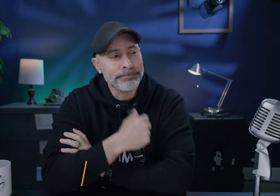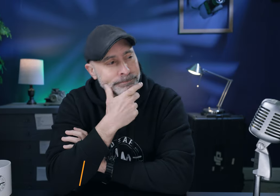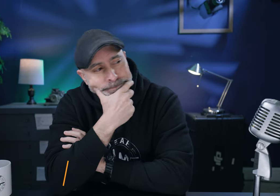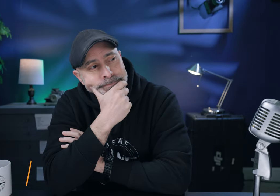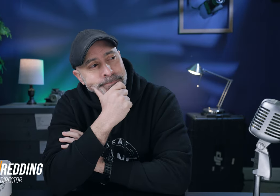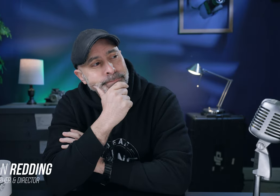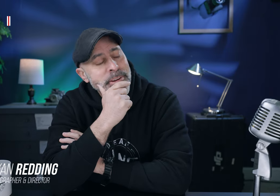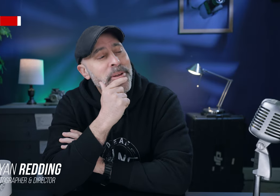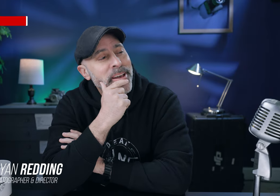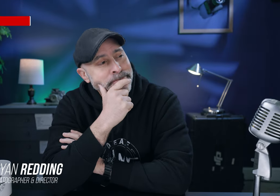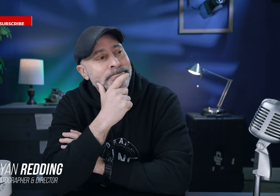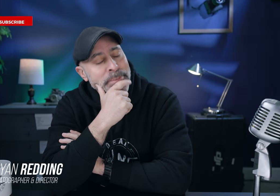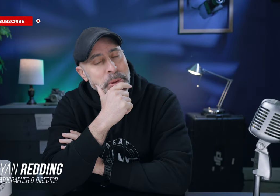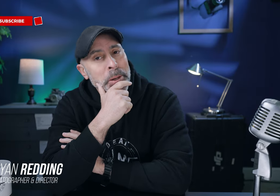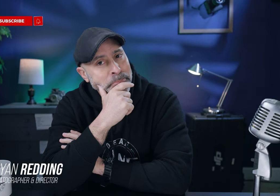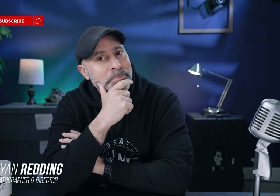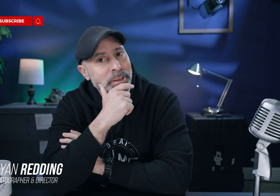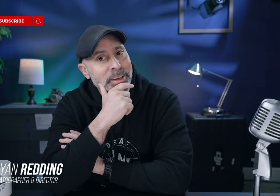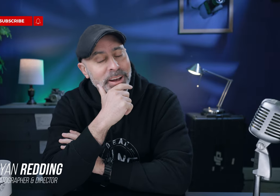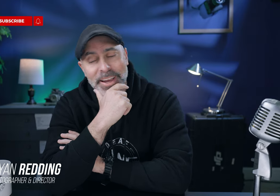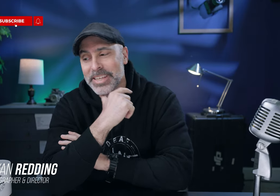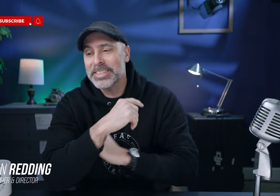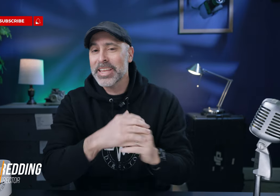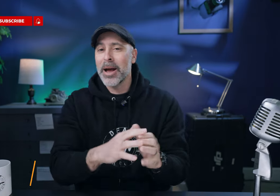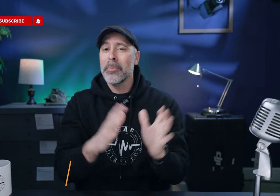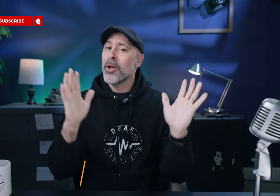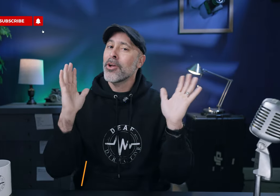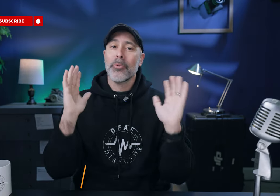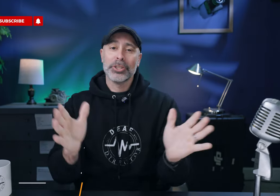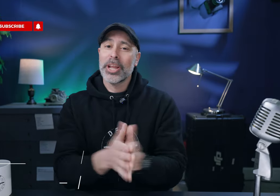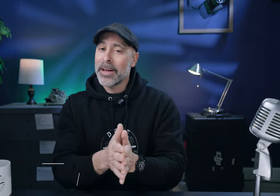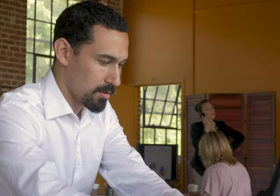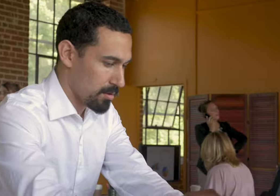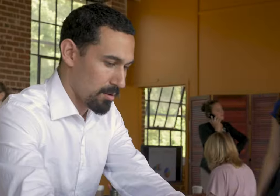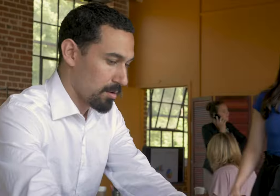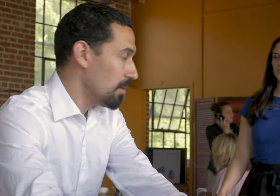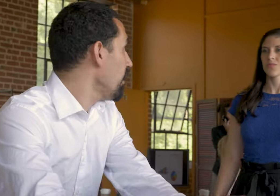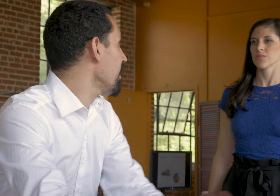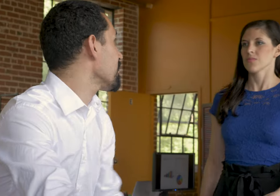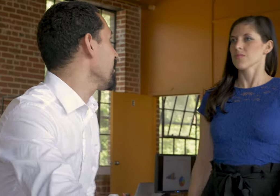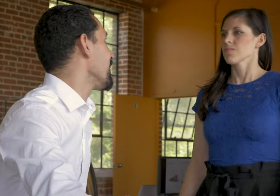Hmm, okay, okay I guess it's time we're just going to have to face the hard,